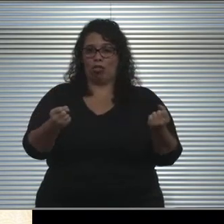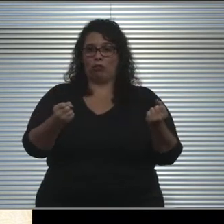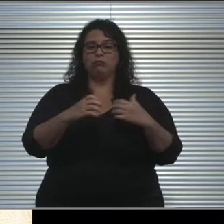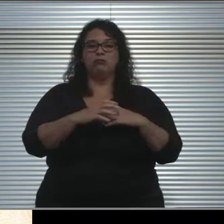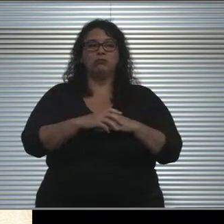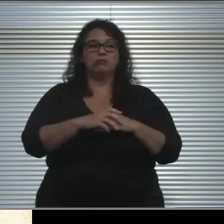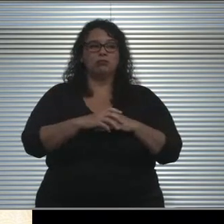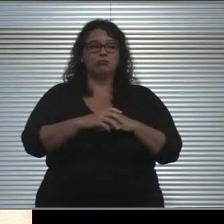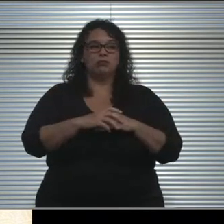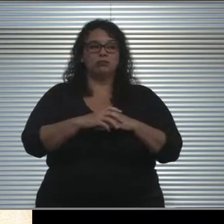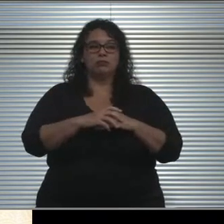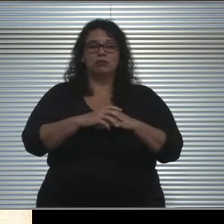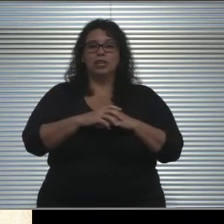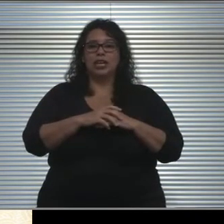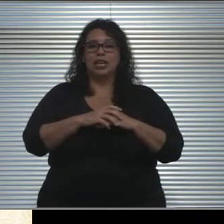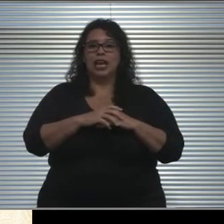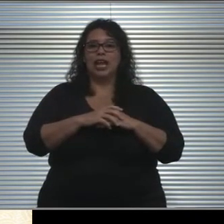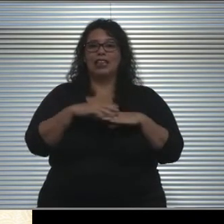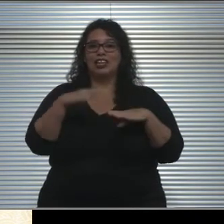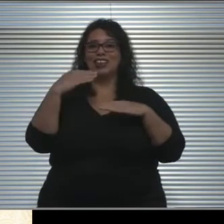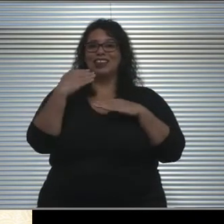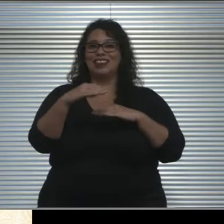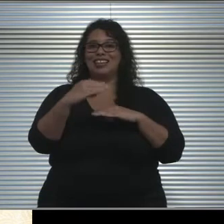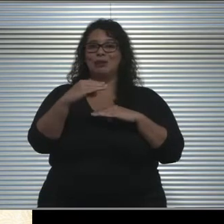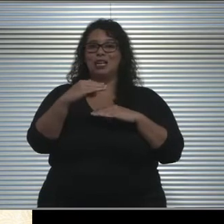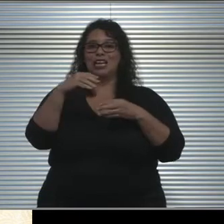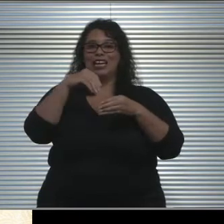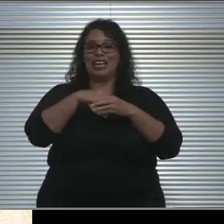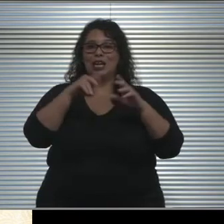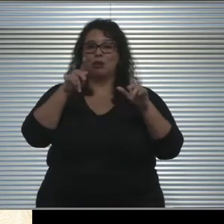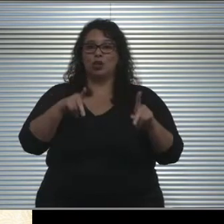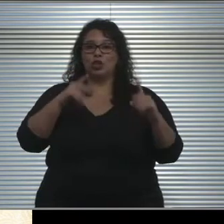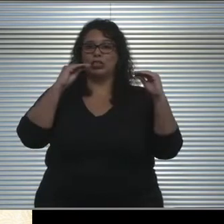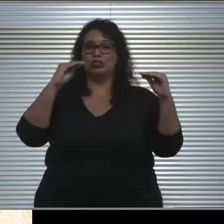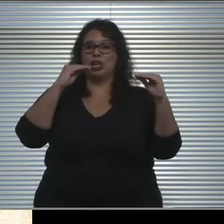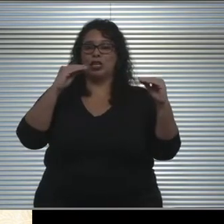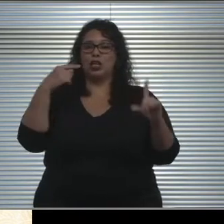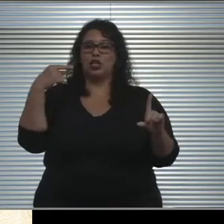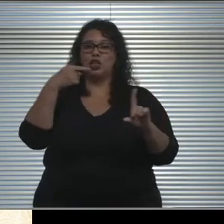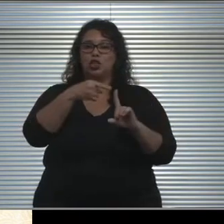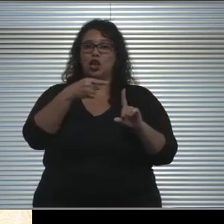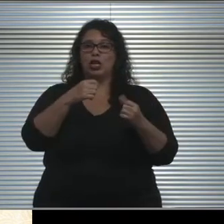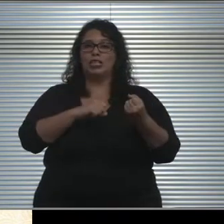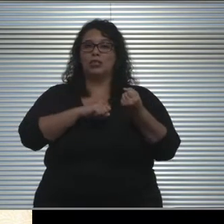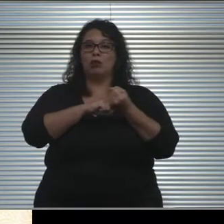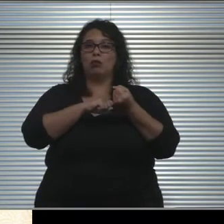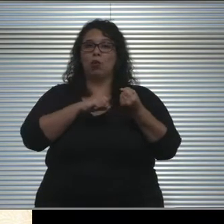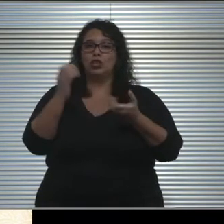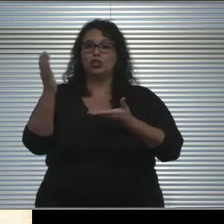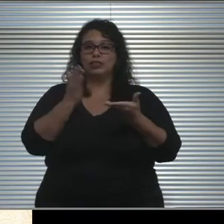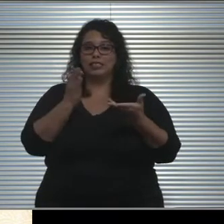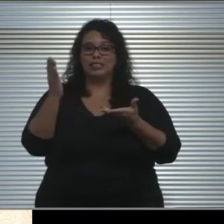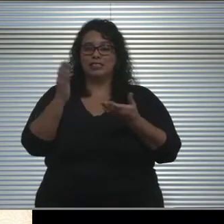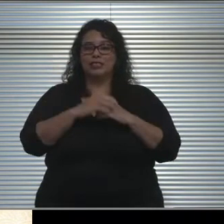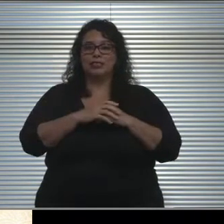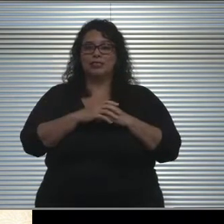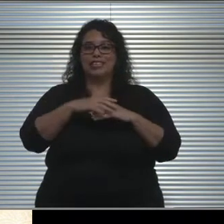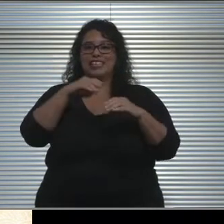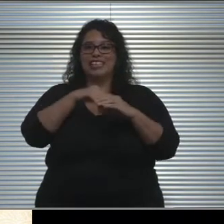to provide limited in-person instruction, targeted support services, in person assessments,